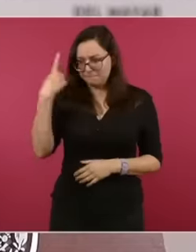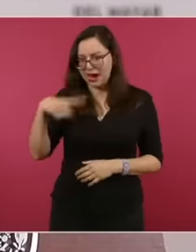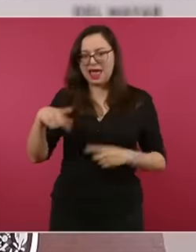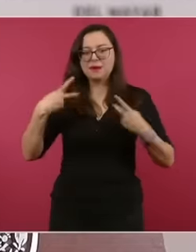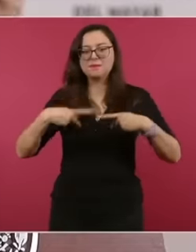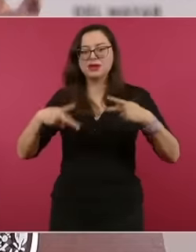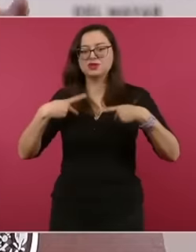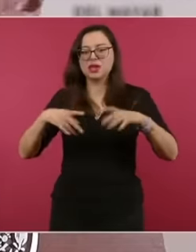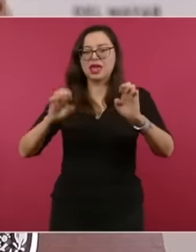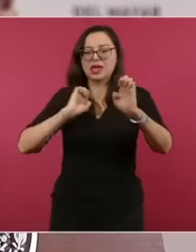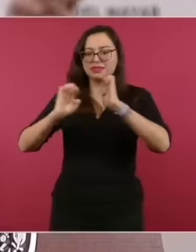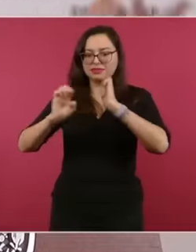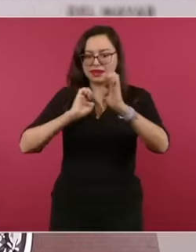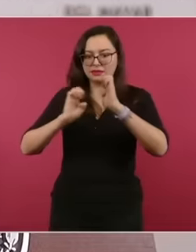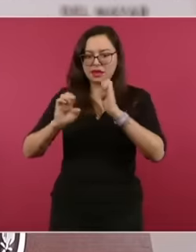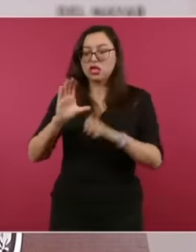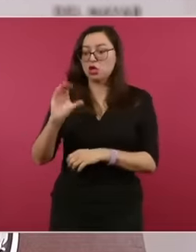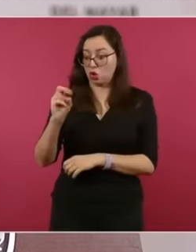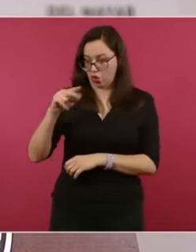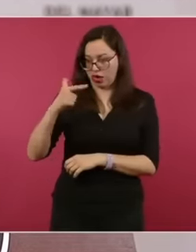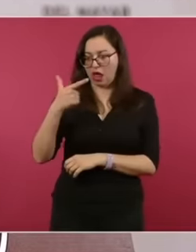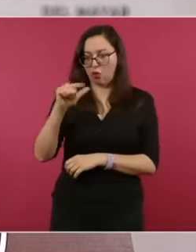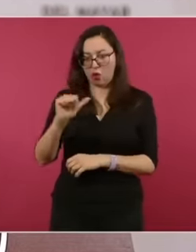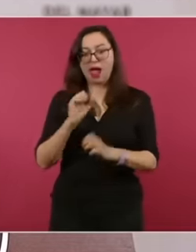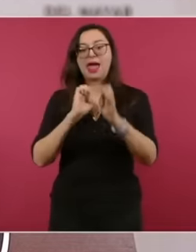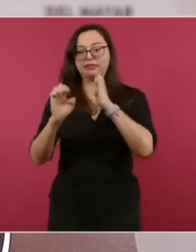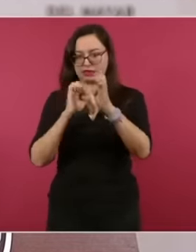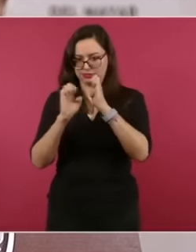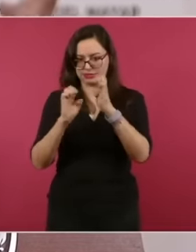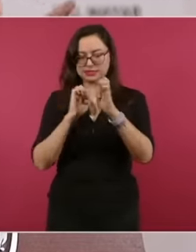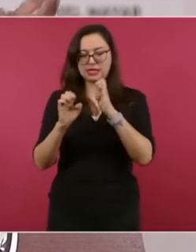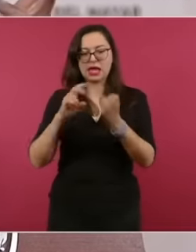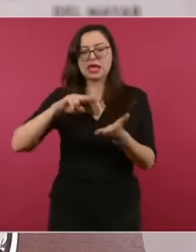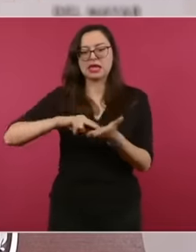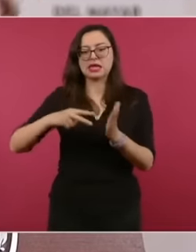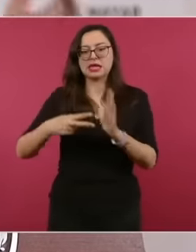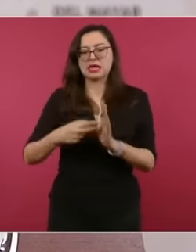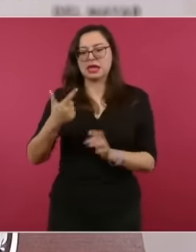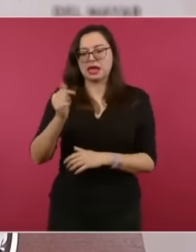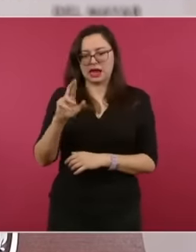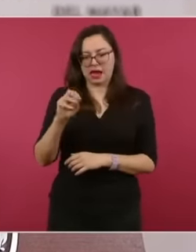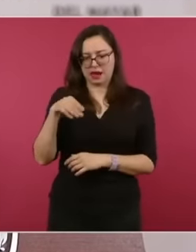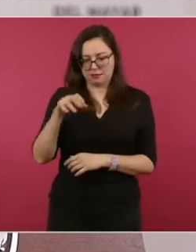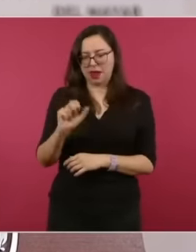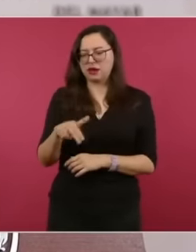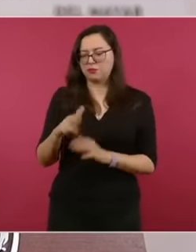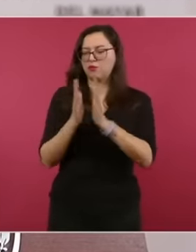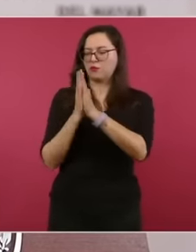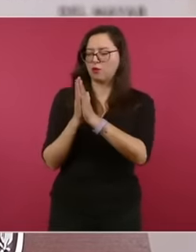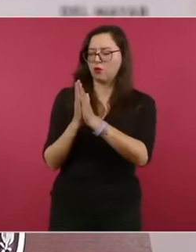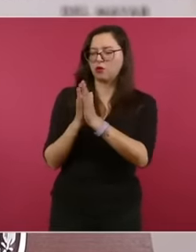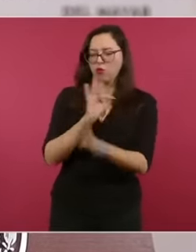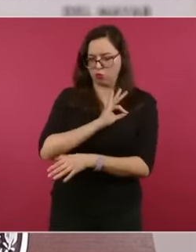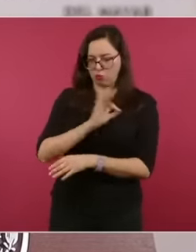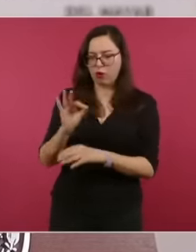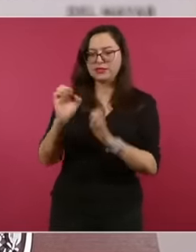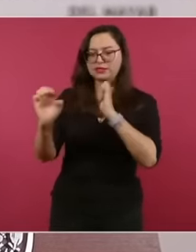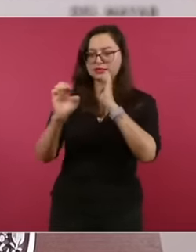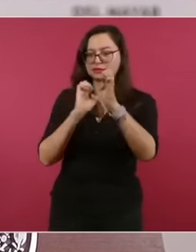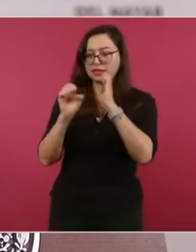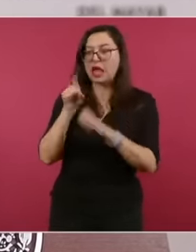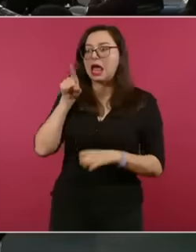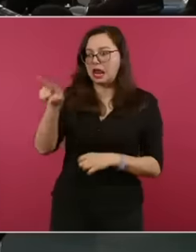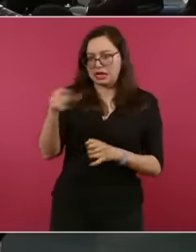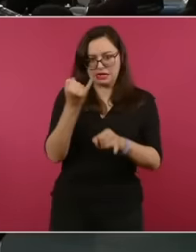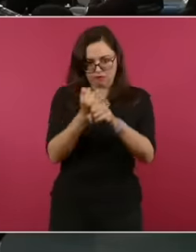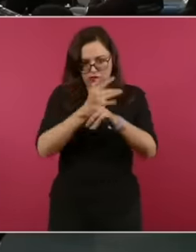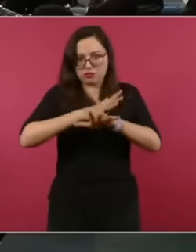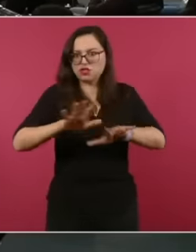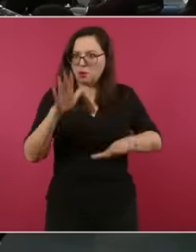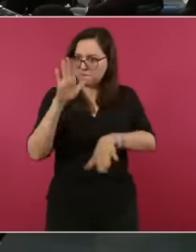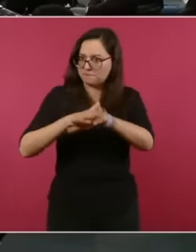the director of the water commission, engineer Germán Martínez, and have him inform you of everything that